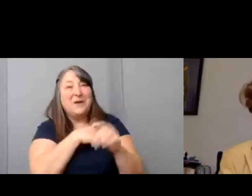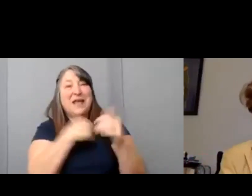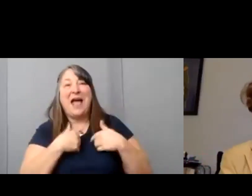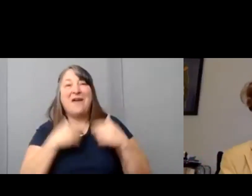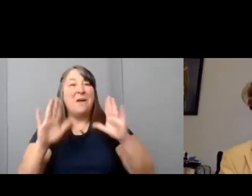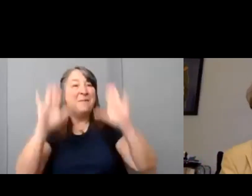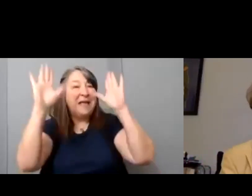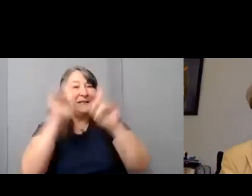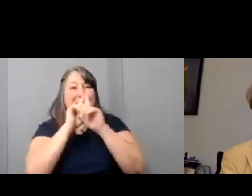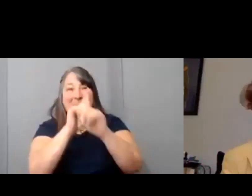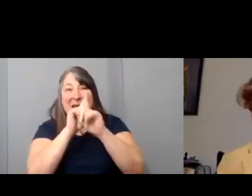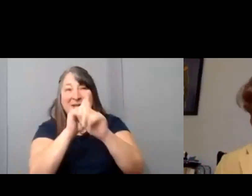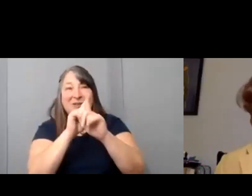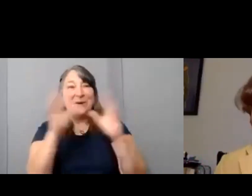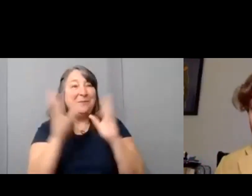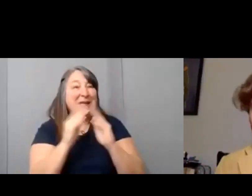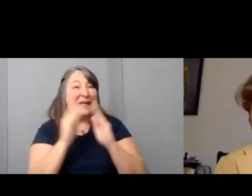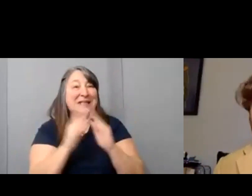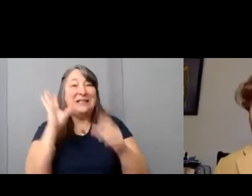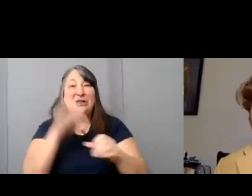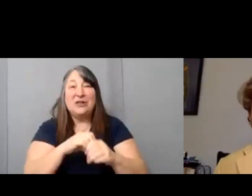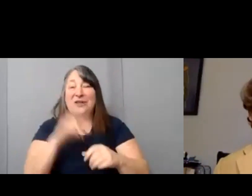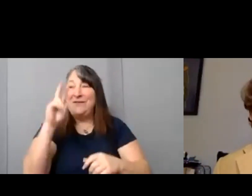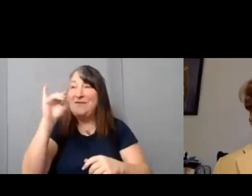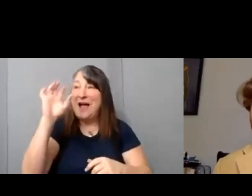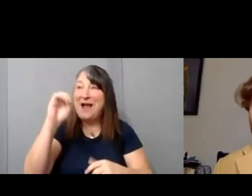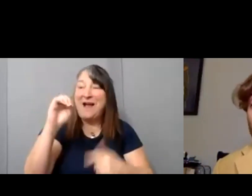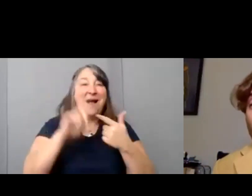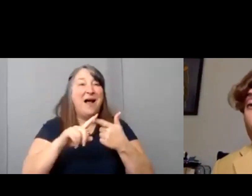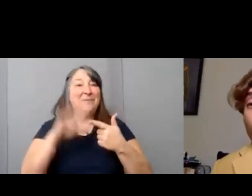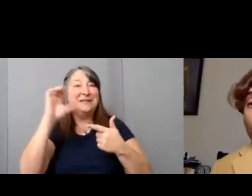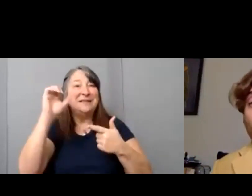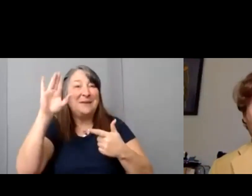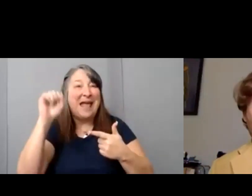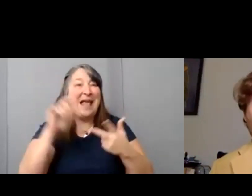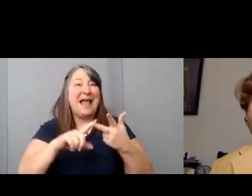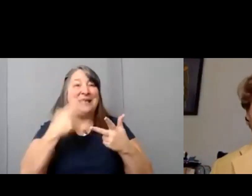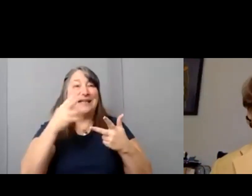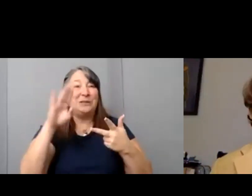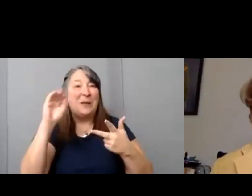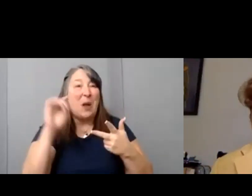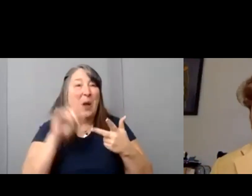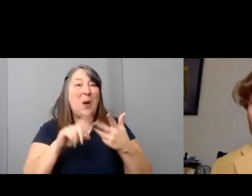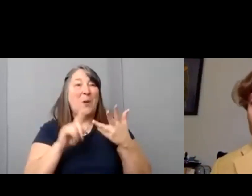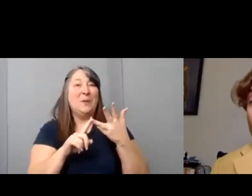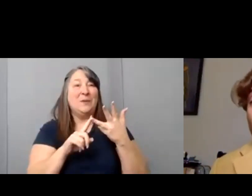including mentors from Viacom, CBS, HBO, uh